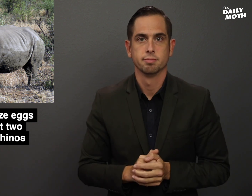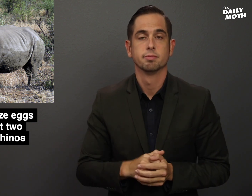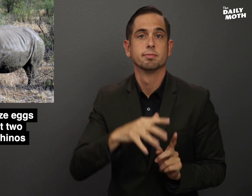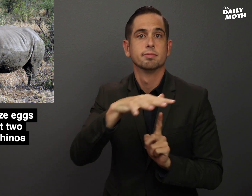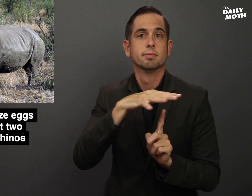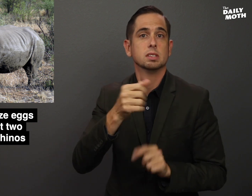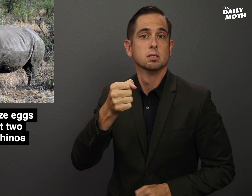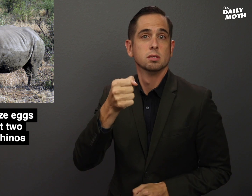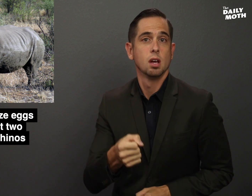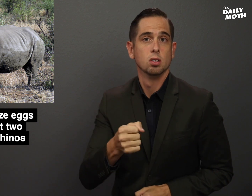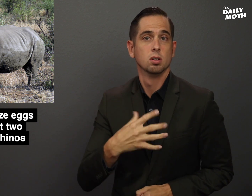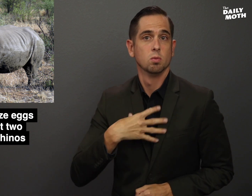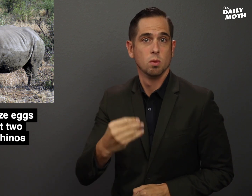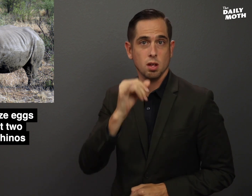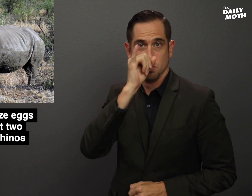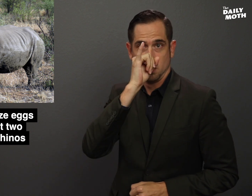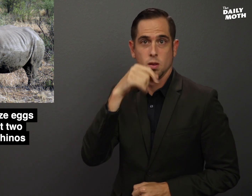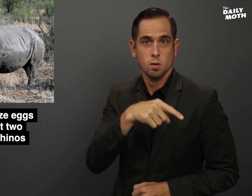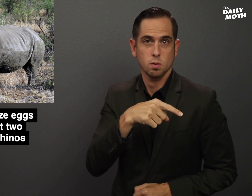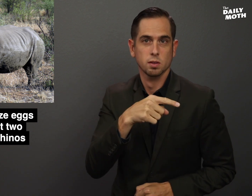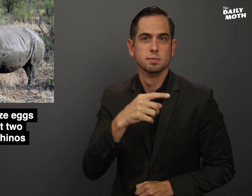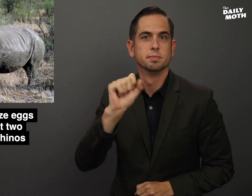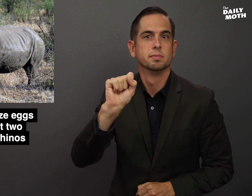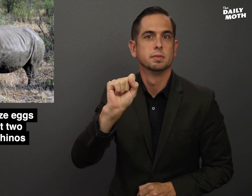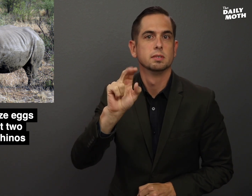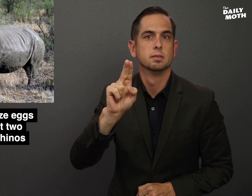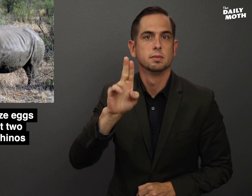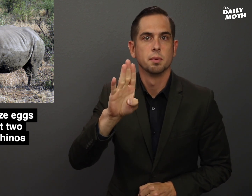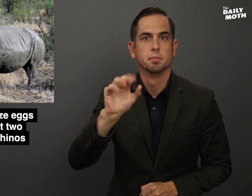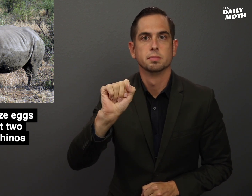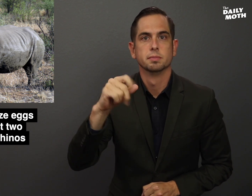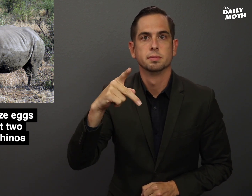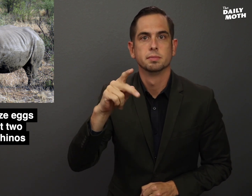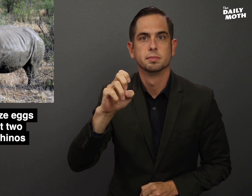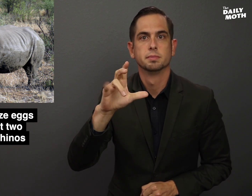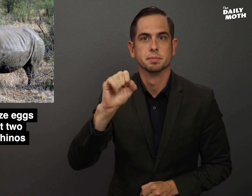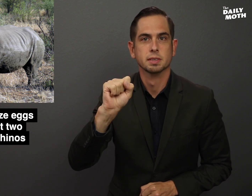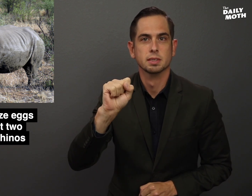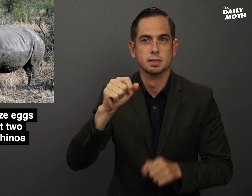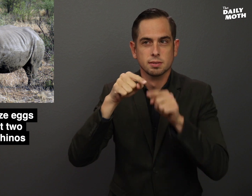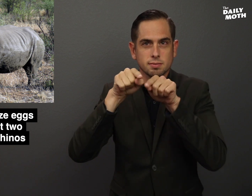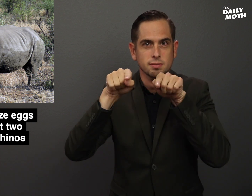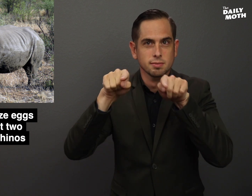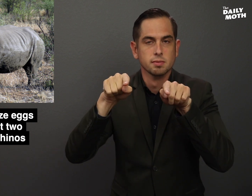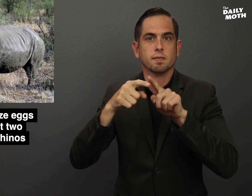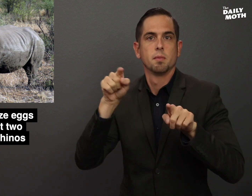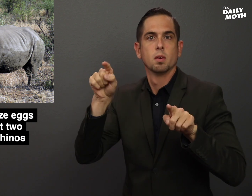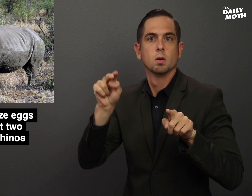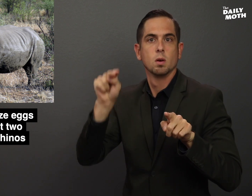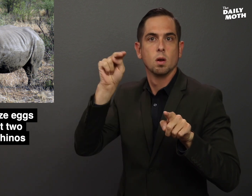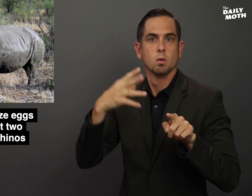Northern white rhinos are a subspecies of the southern